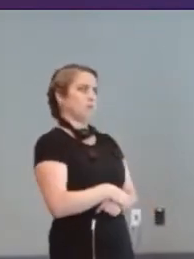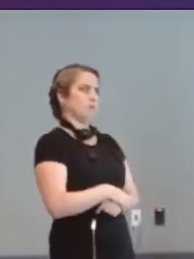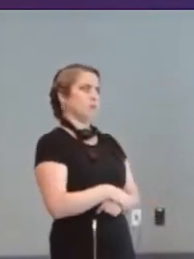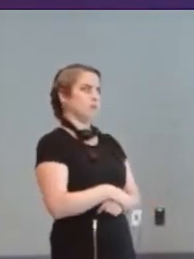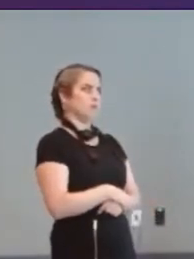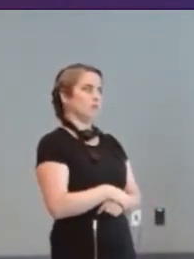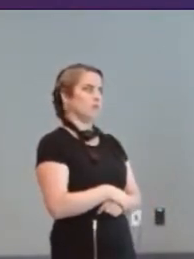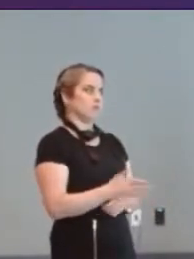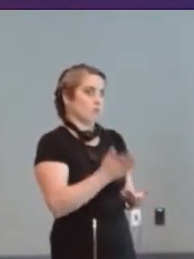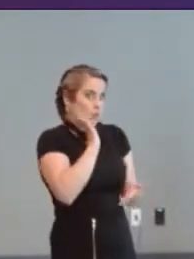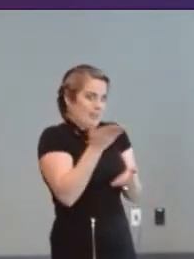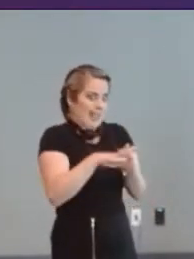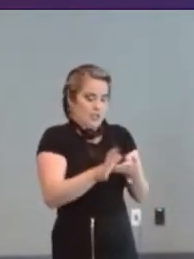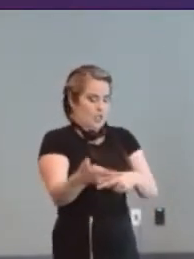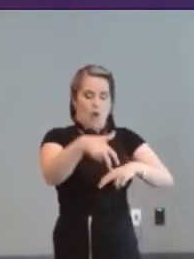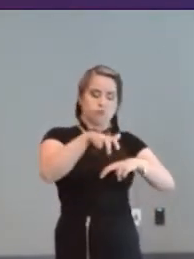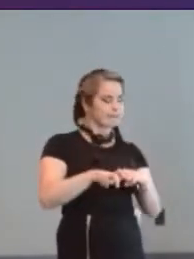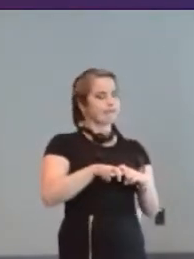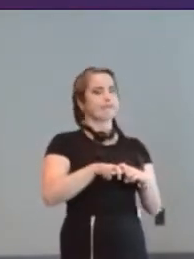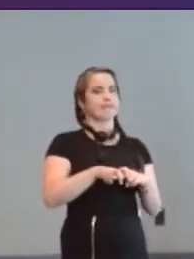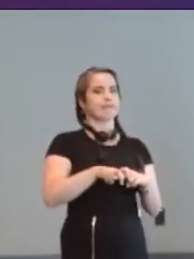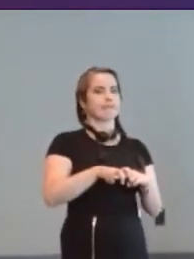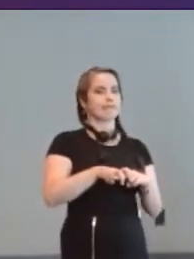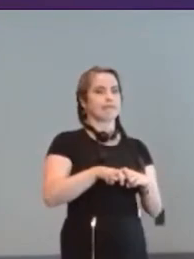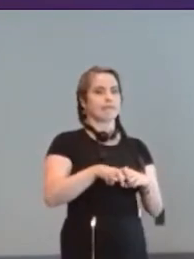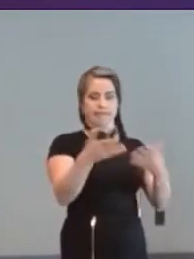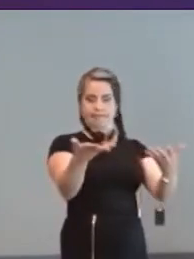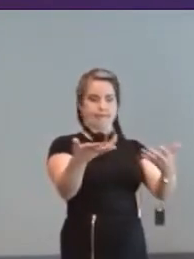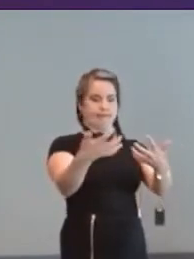it'd be nice just to sit down in front of something and it detects the sort of things